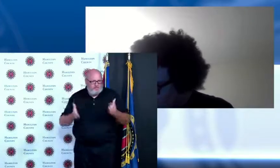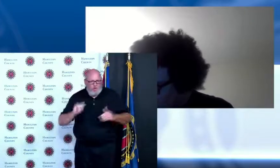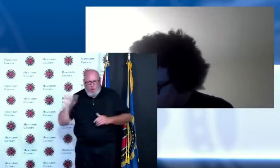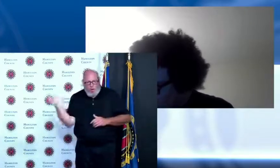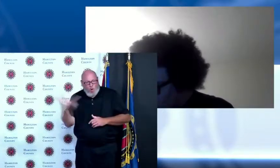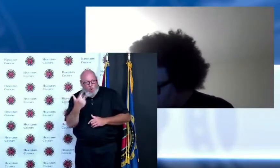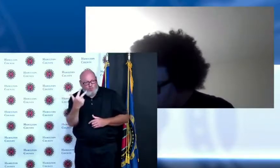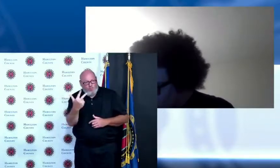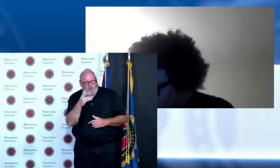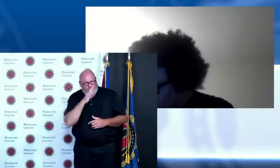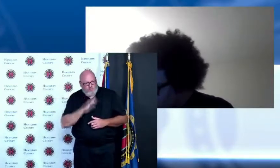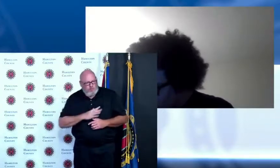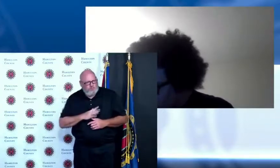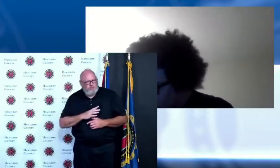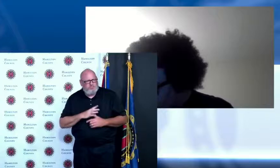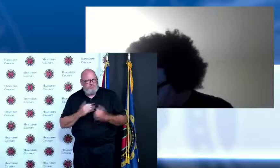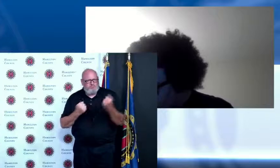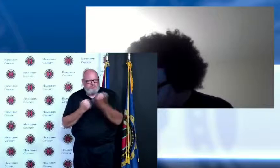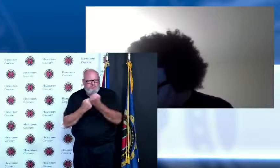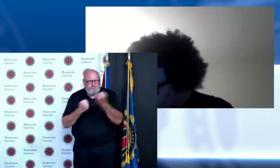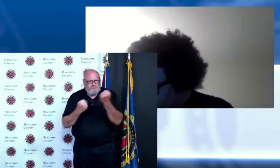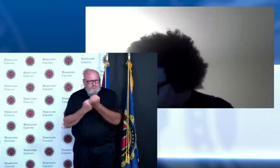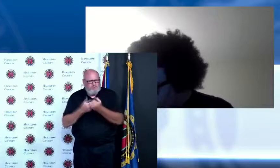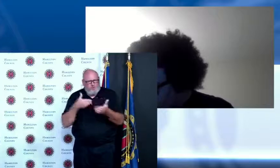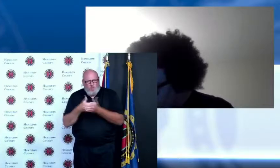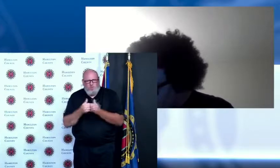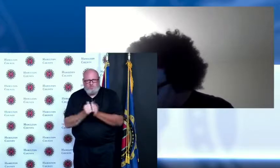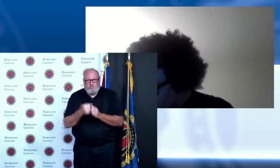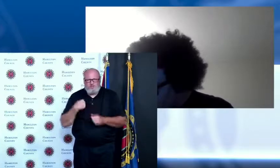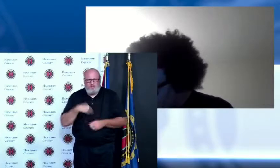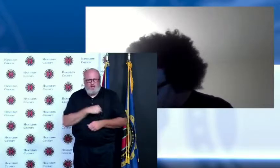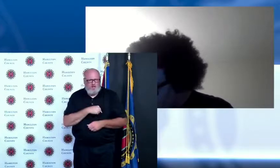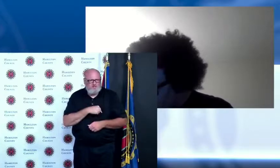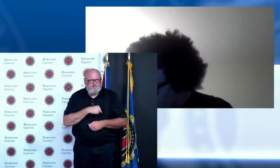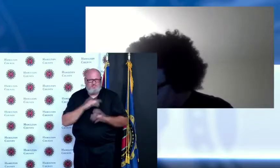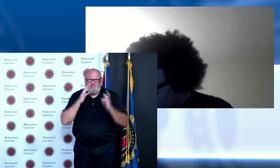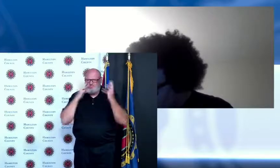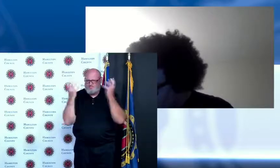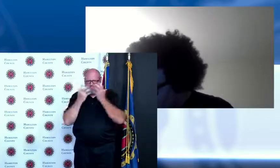team I have County Administration who has done the same and I have 118 people at my work that